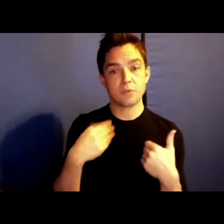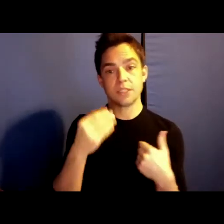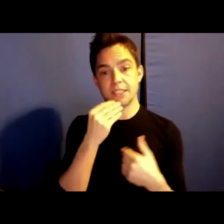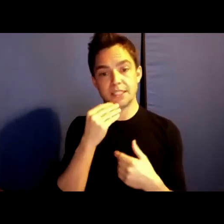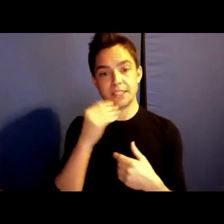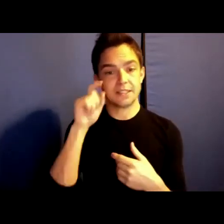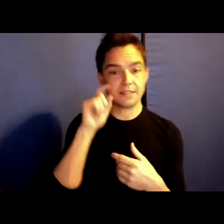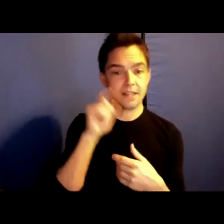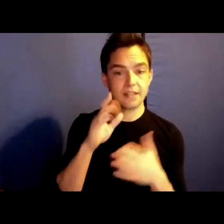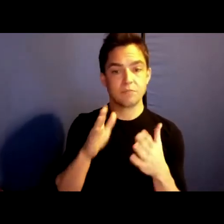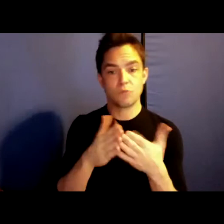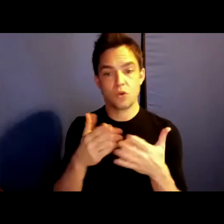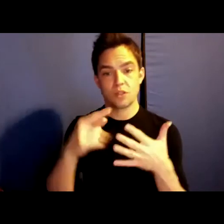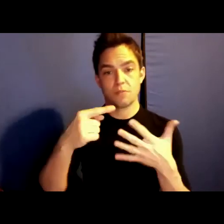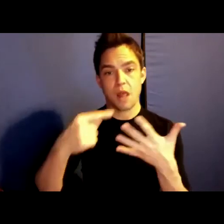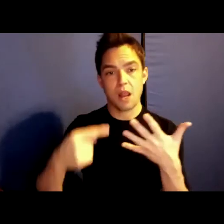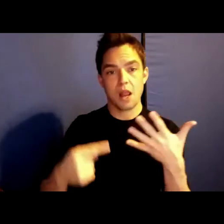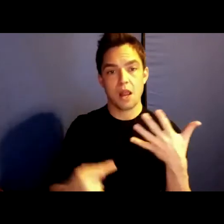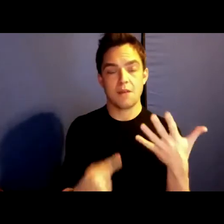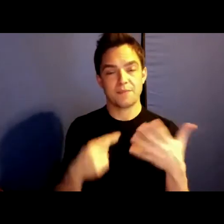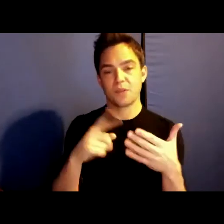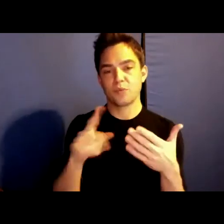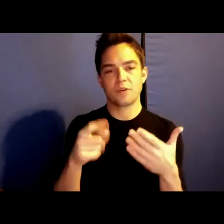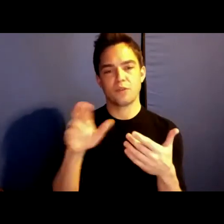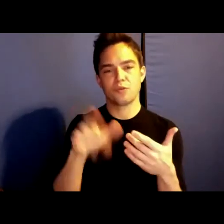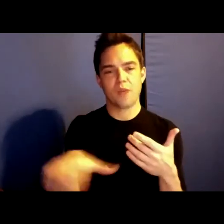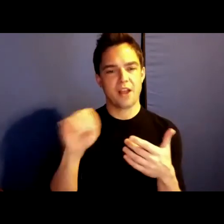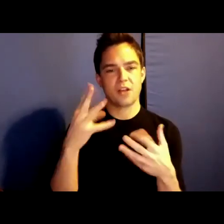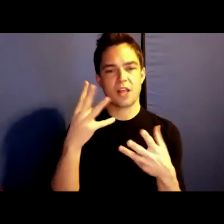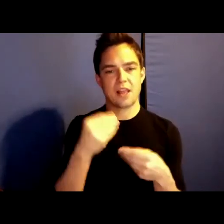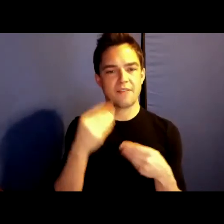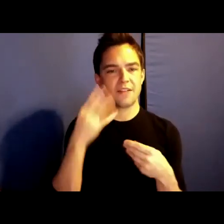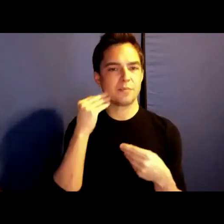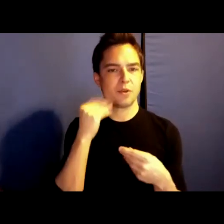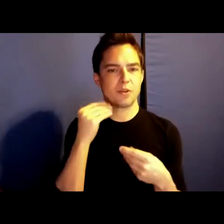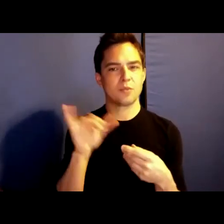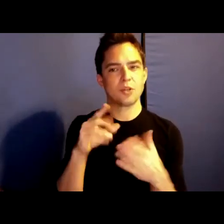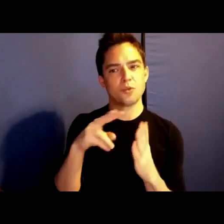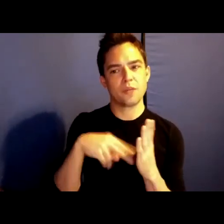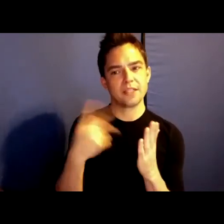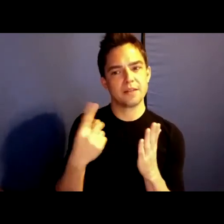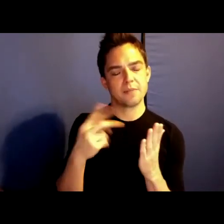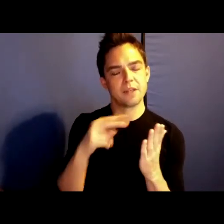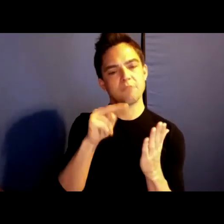It was one of those rare and lovely experiences where you read something, and know that you